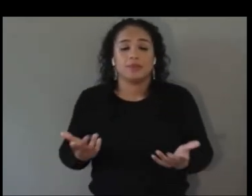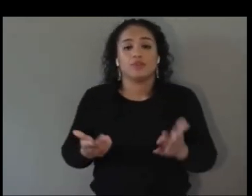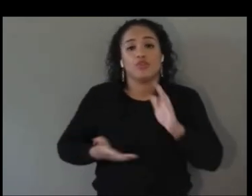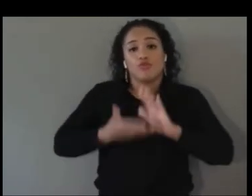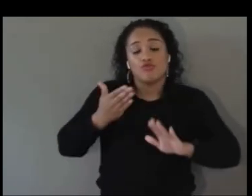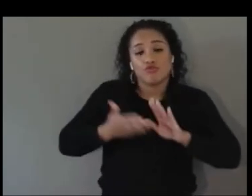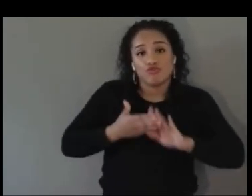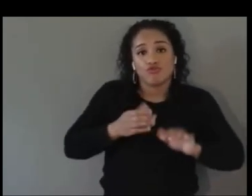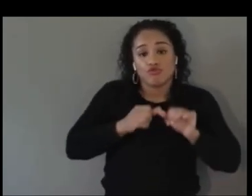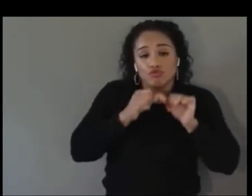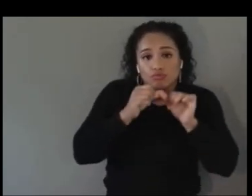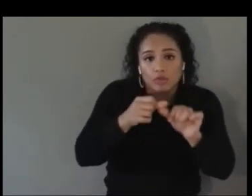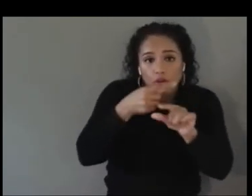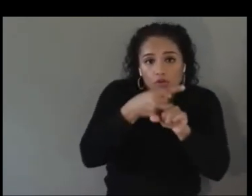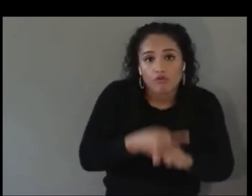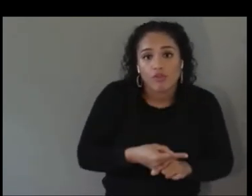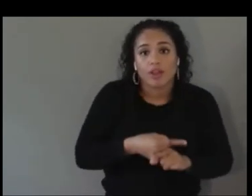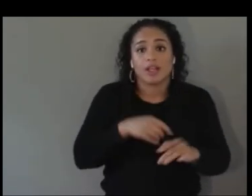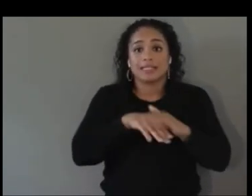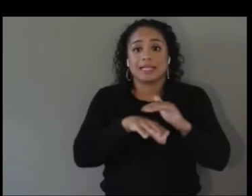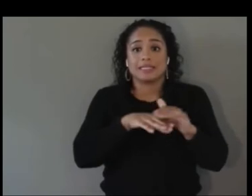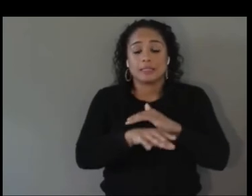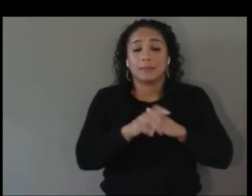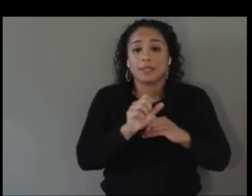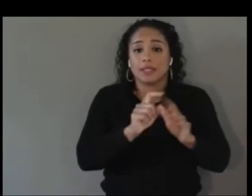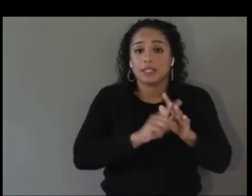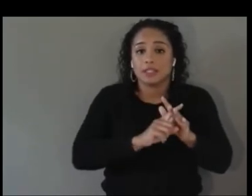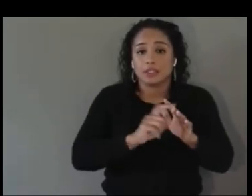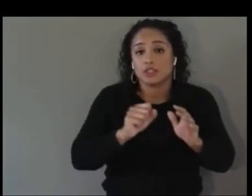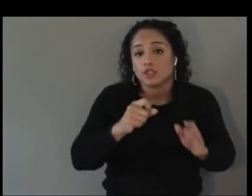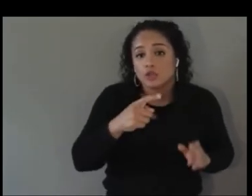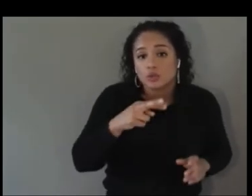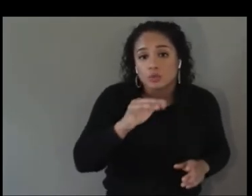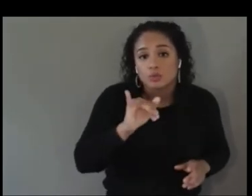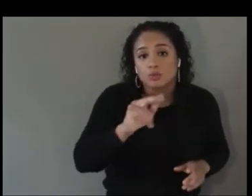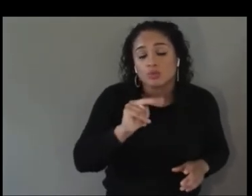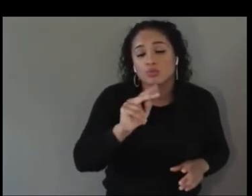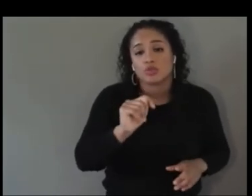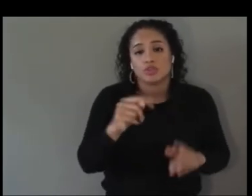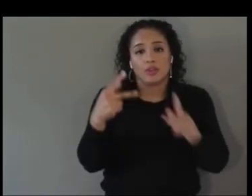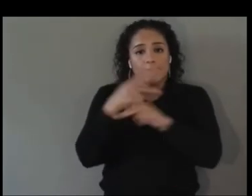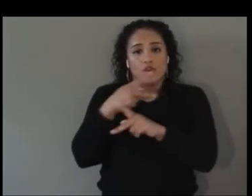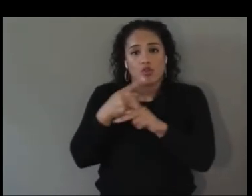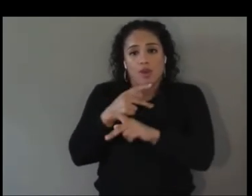design with other companies, trying to figure out a way to pay developers to build plug-ins that